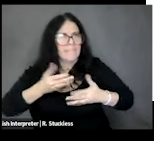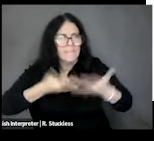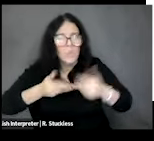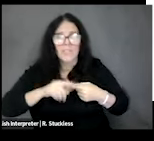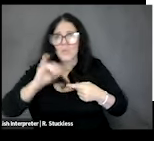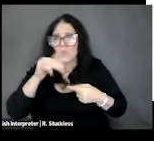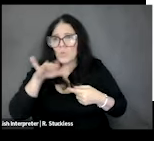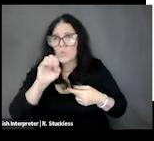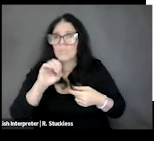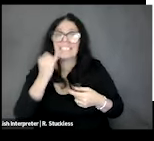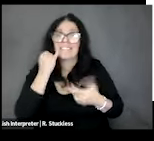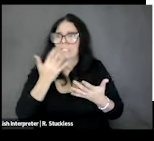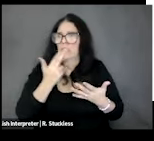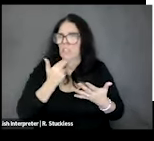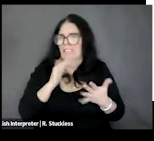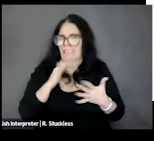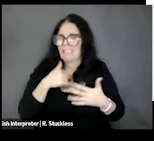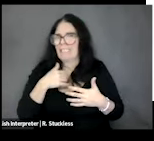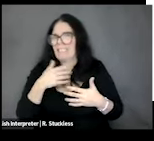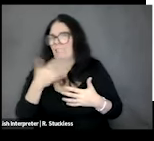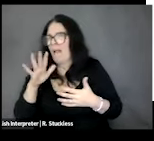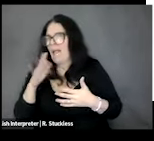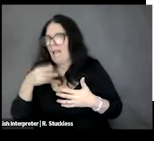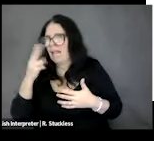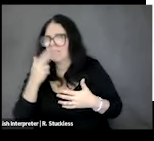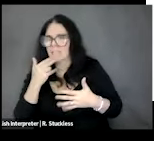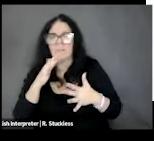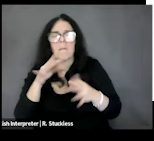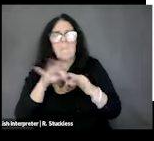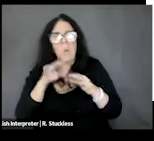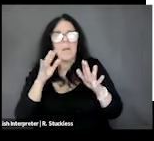you're worried about sugar, if you're worried about calories, it's good to keep in mind, but be gentle